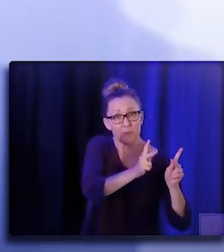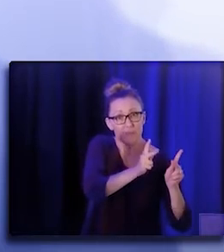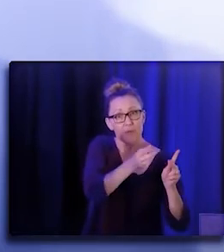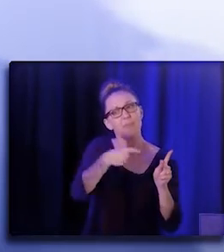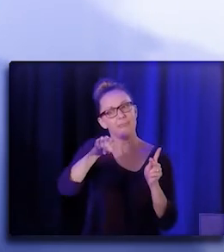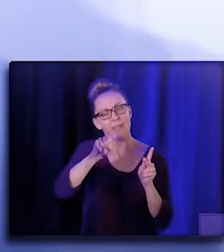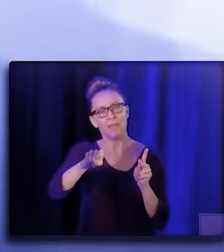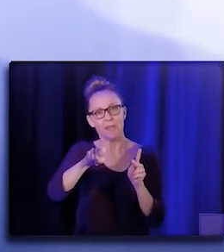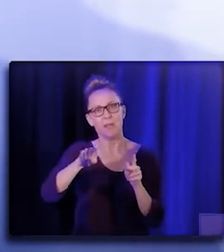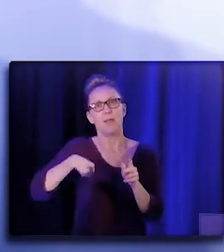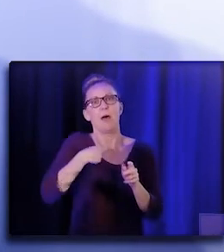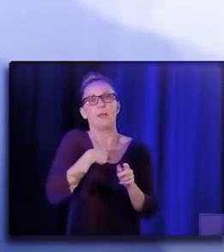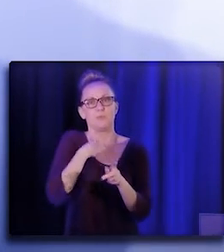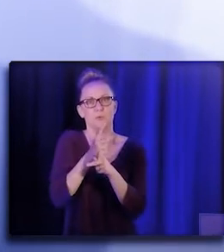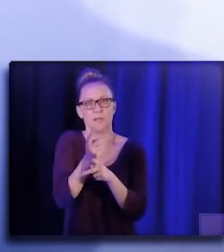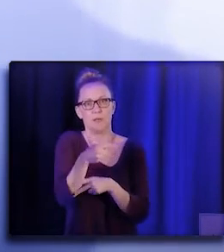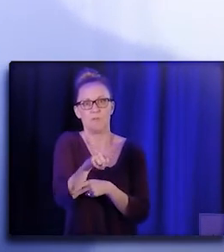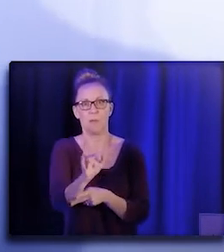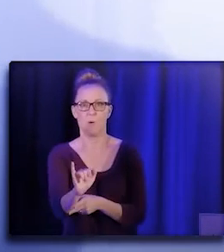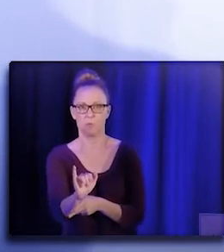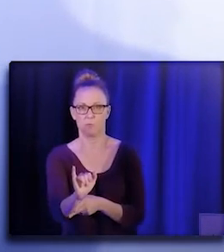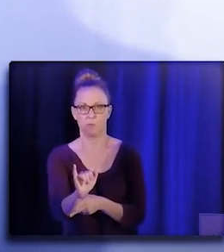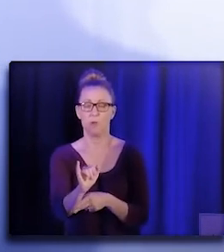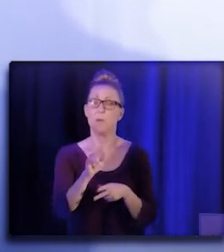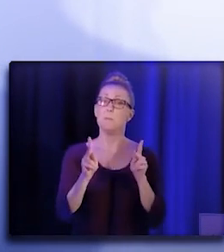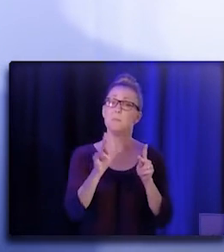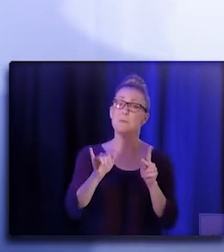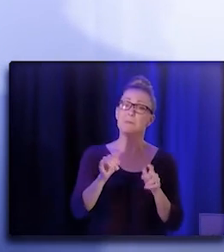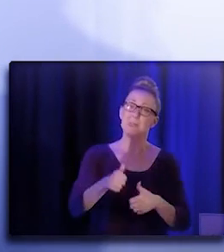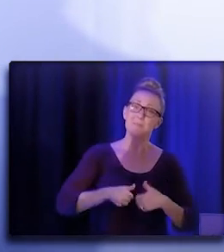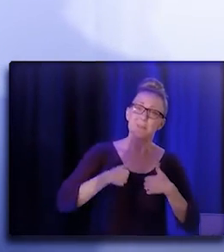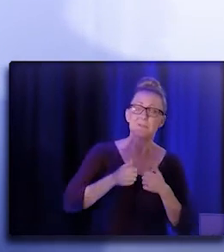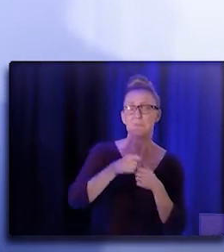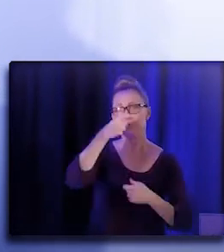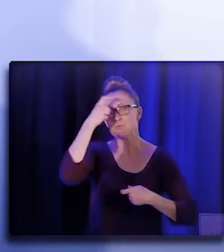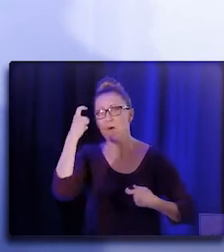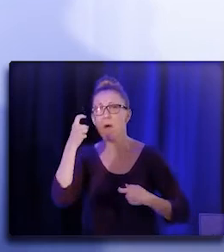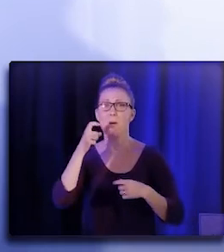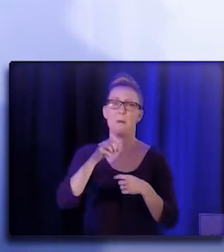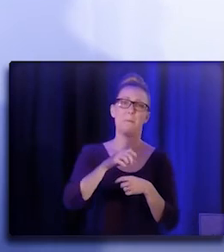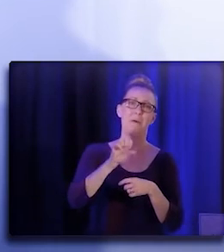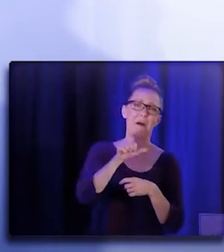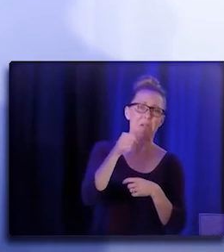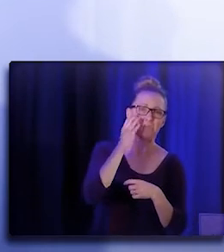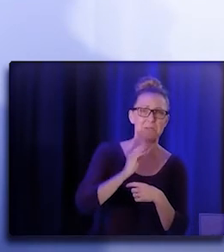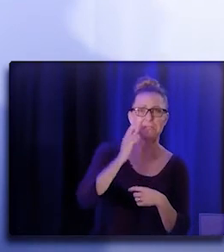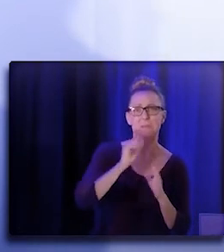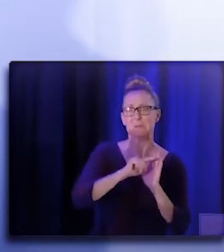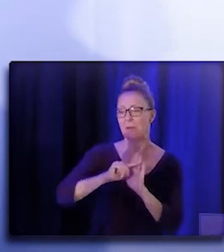A lot of us with lived experience, secondary trauma, et cetera, et cetera, healers need healing too.